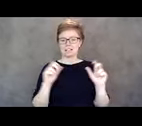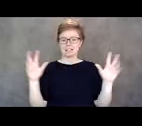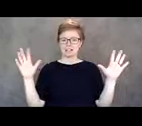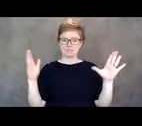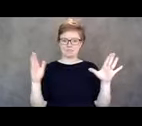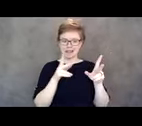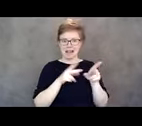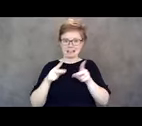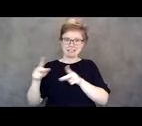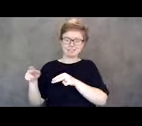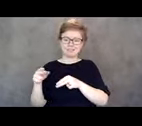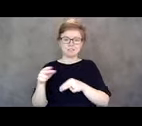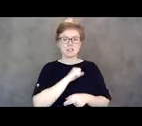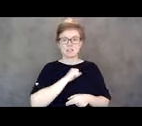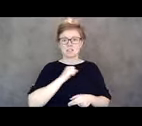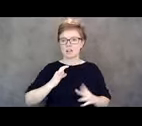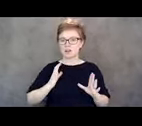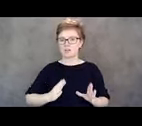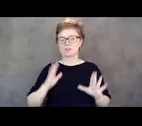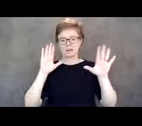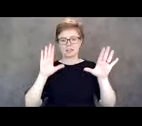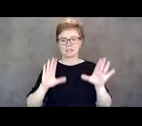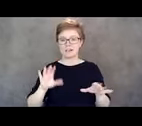Senator Gelser. That was originally a 14-minute testimony.